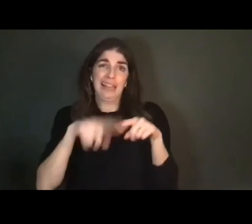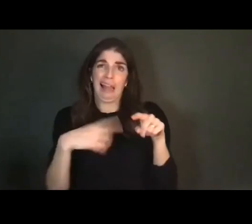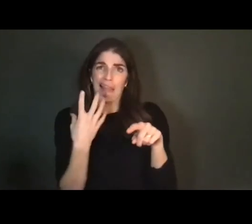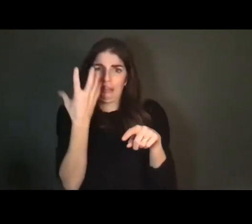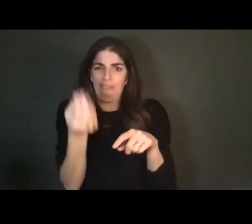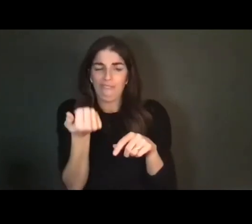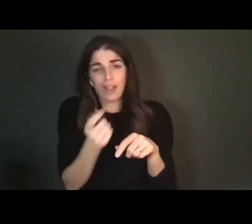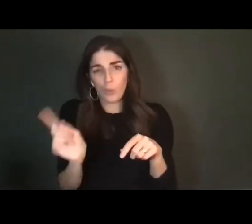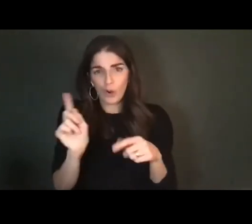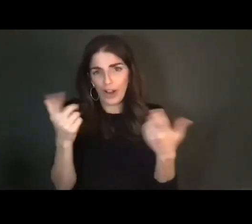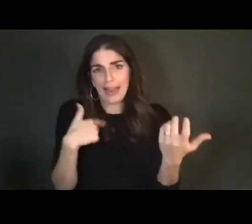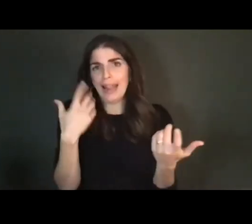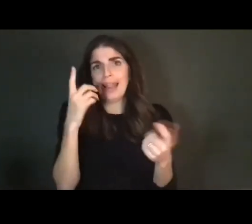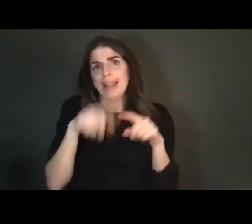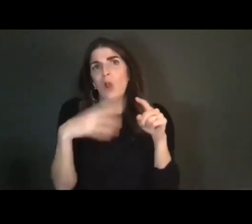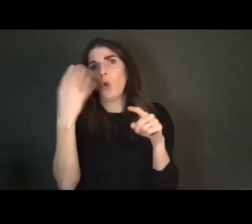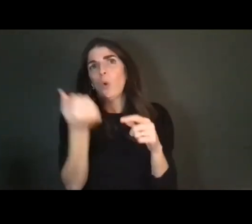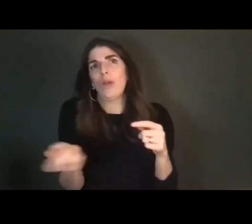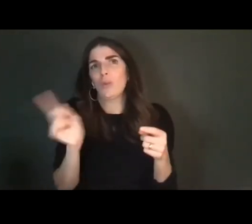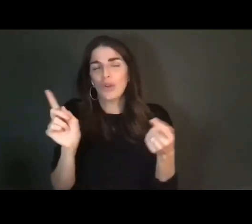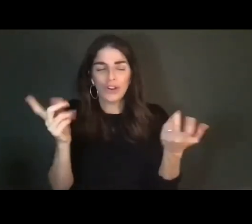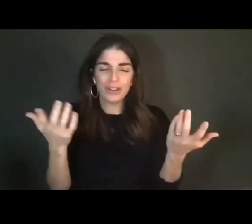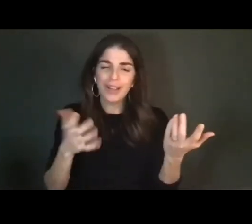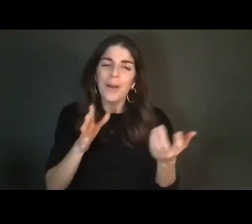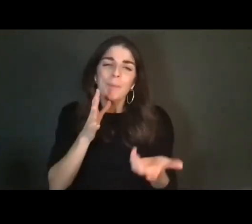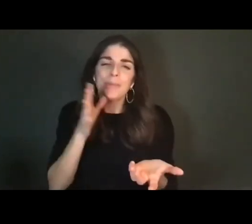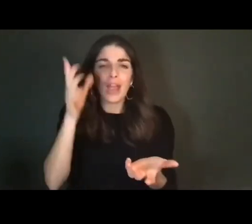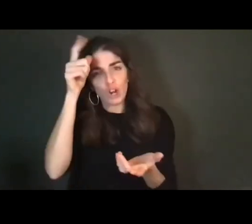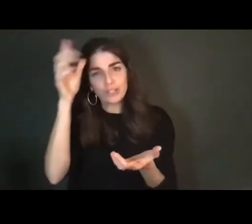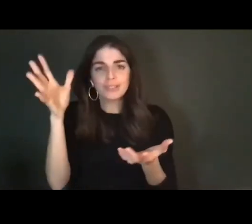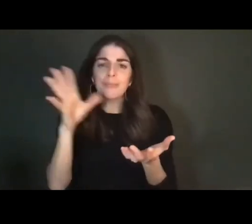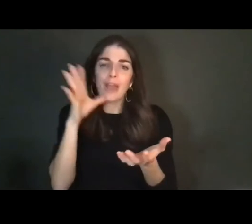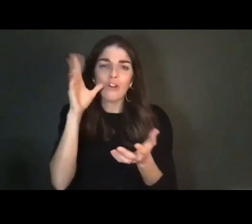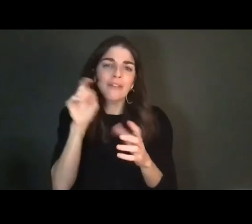are parents. They meddle in everything. It has to be that way. They have to know. About